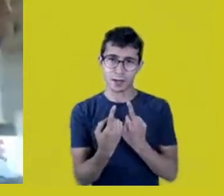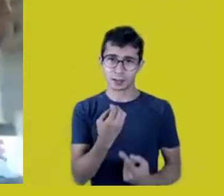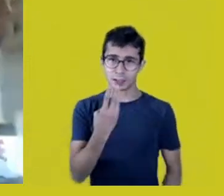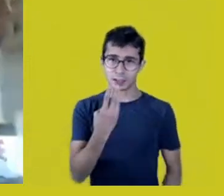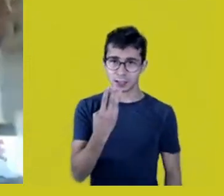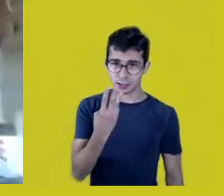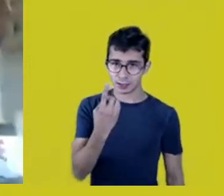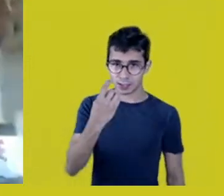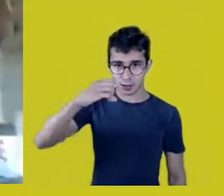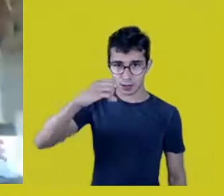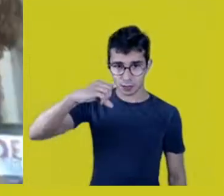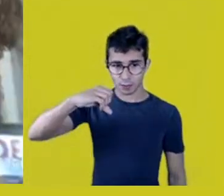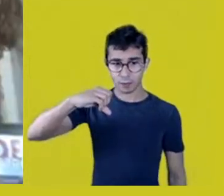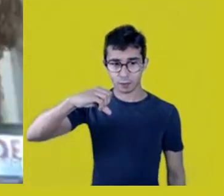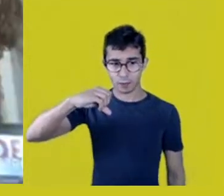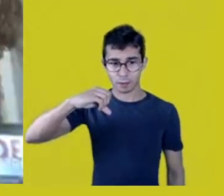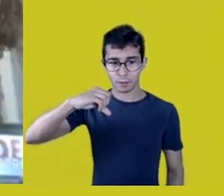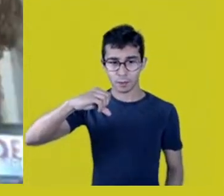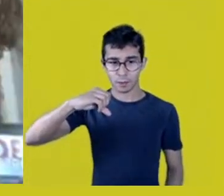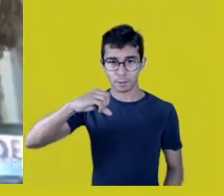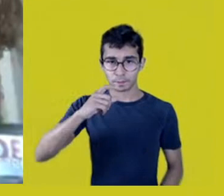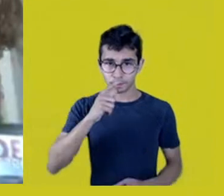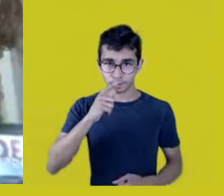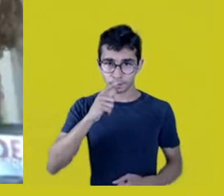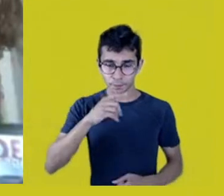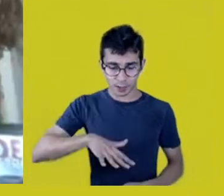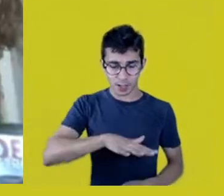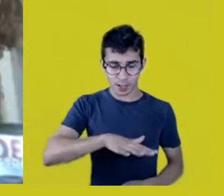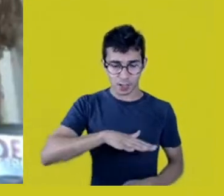It’s going over our territories.